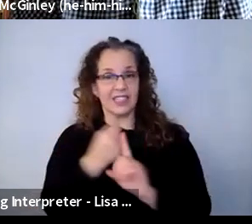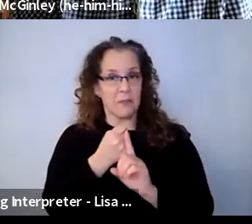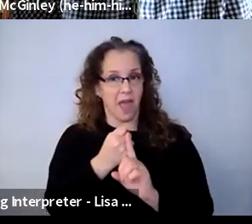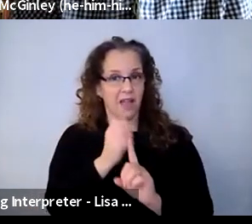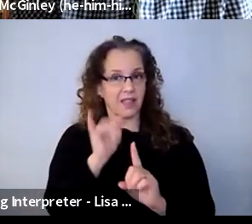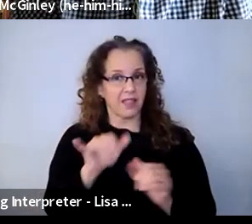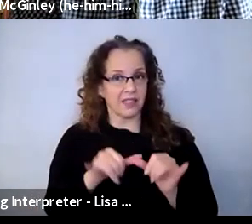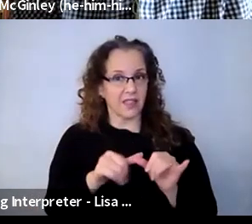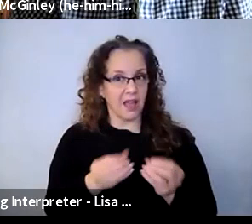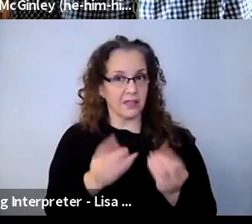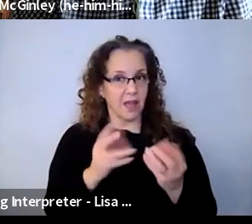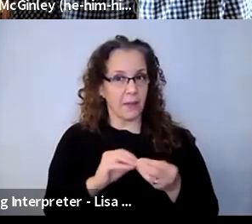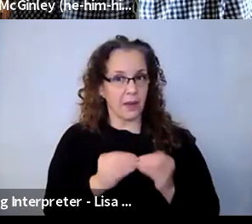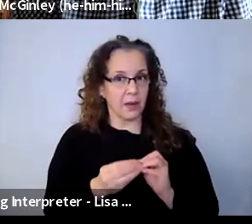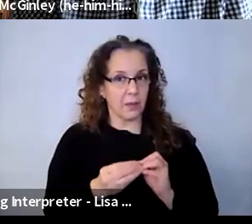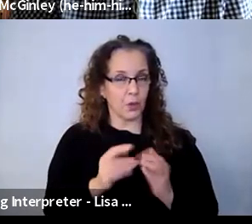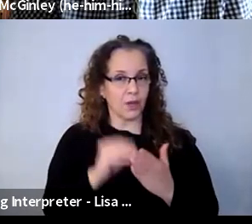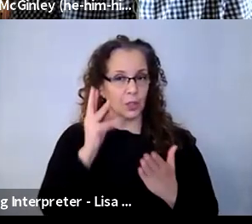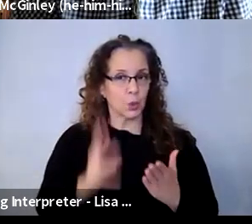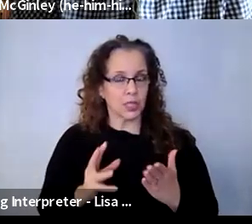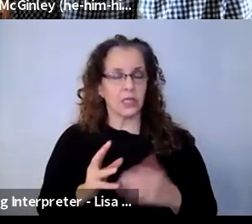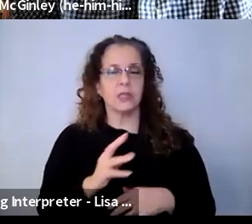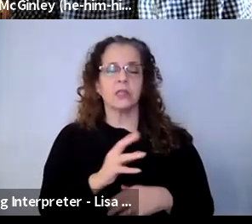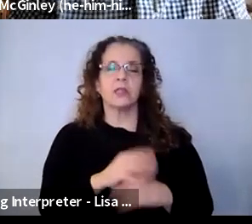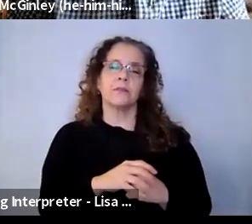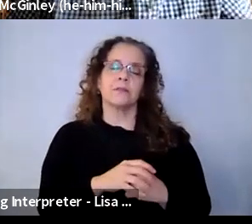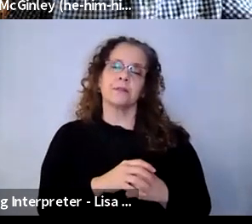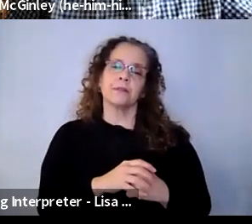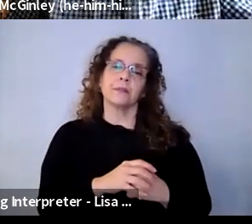challenges, that's been a real big one. Every school is like a